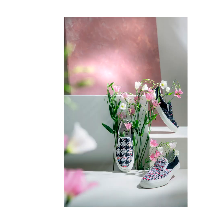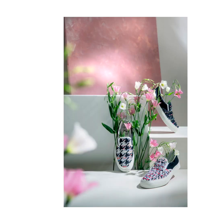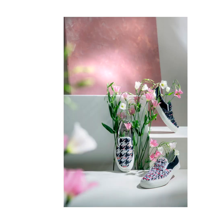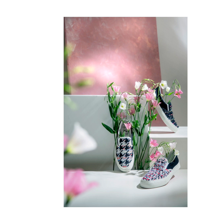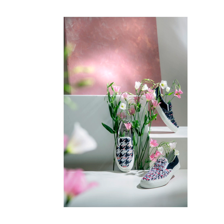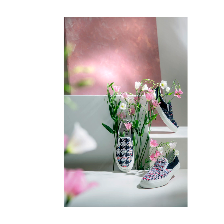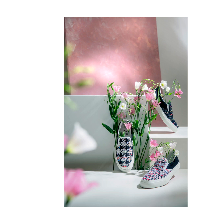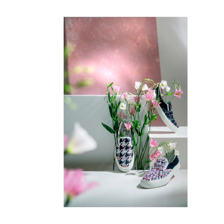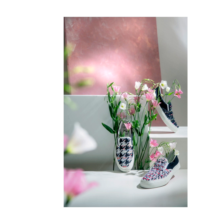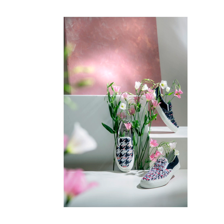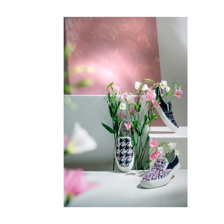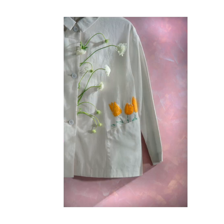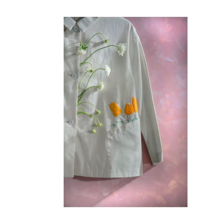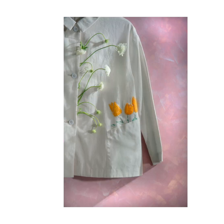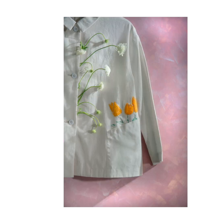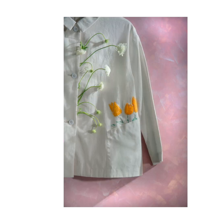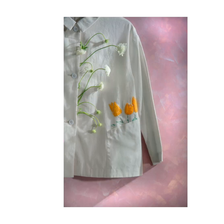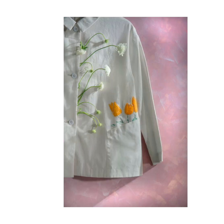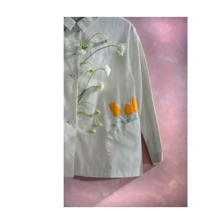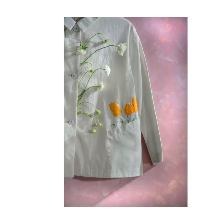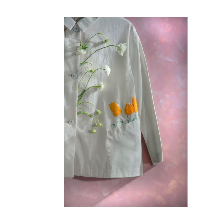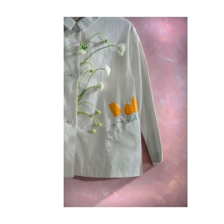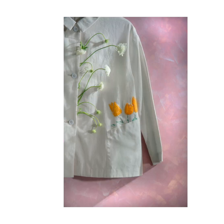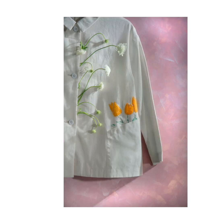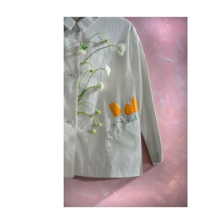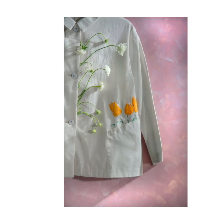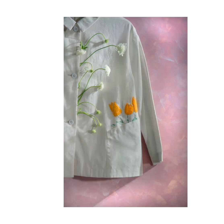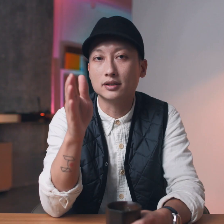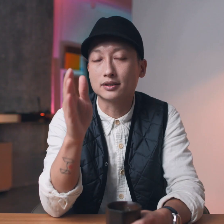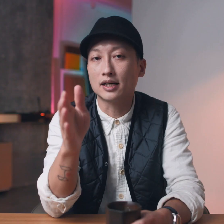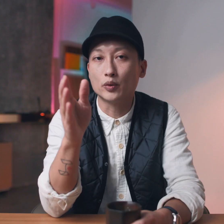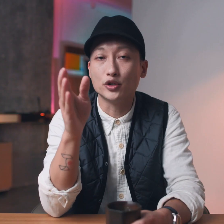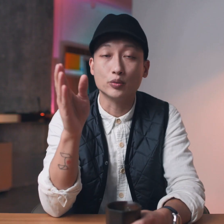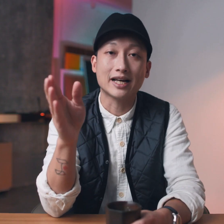and even for a book cover where the subject is actually cut off towards the side where you